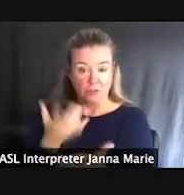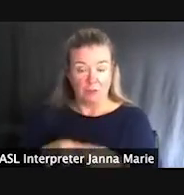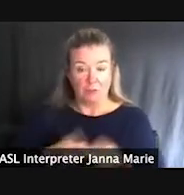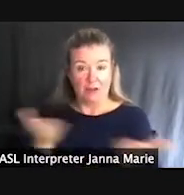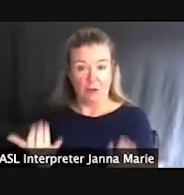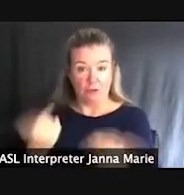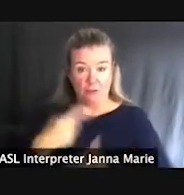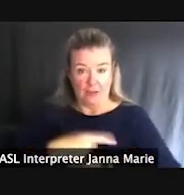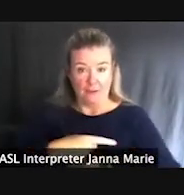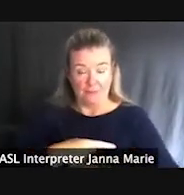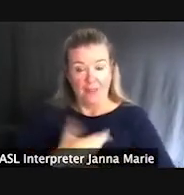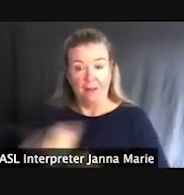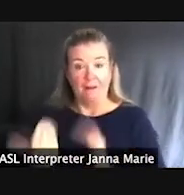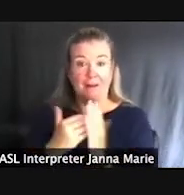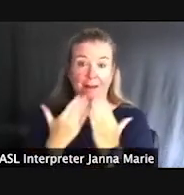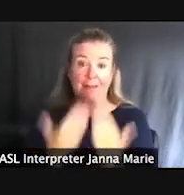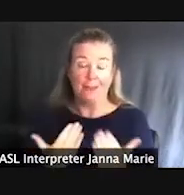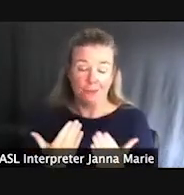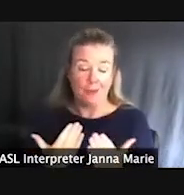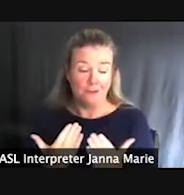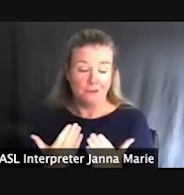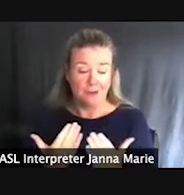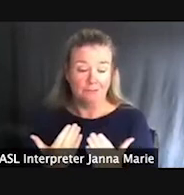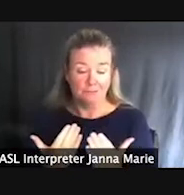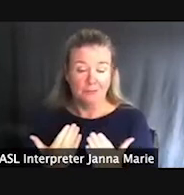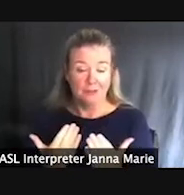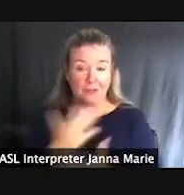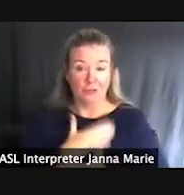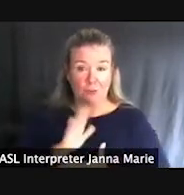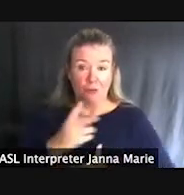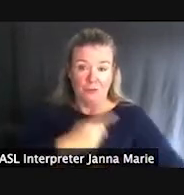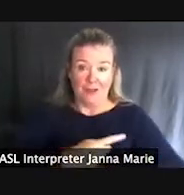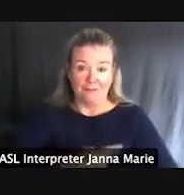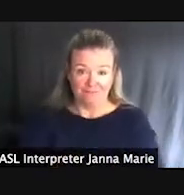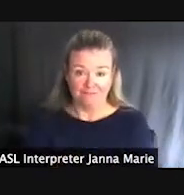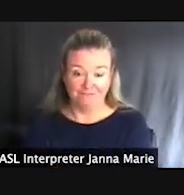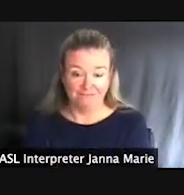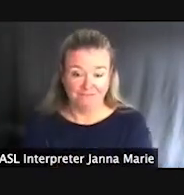And again, thank you, and enjoy your day.